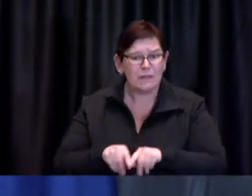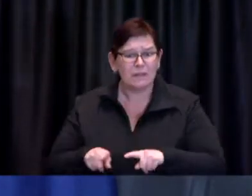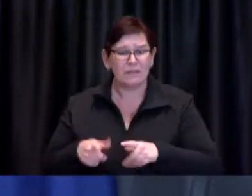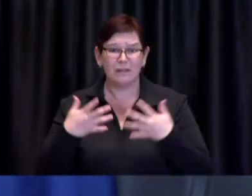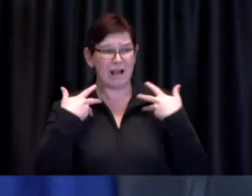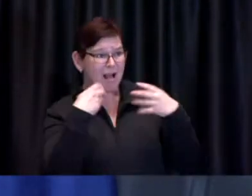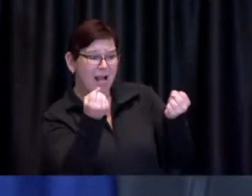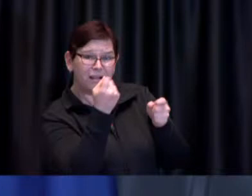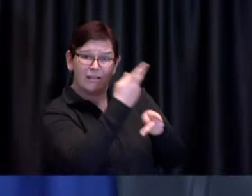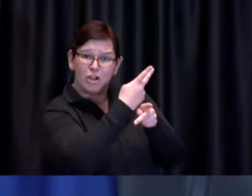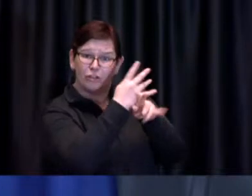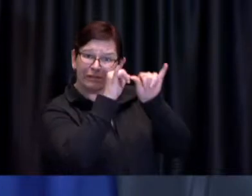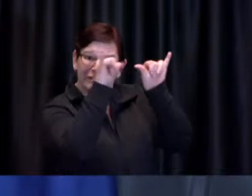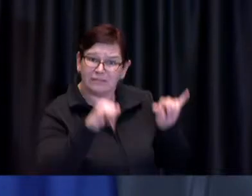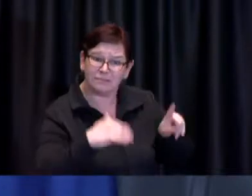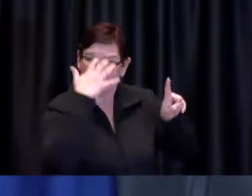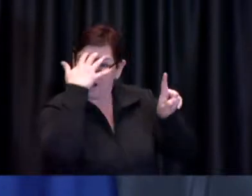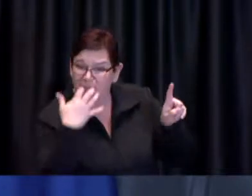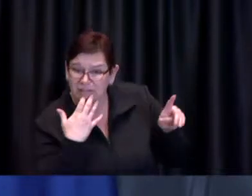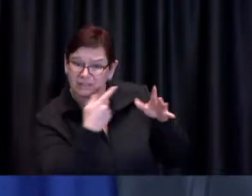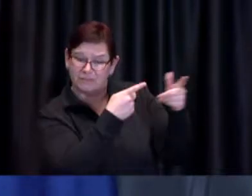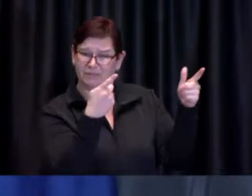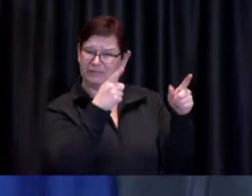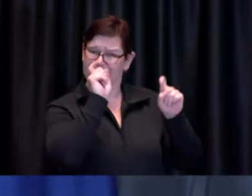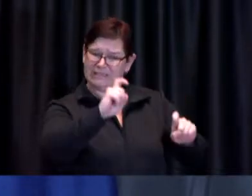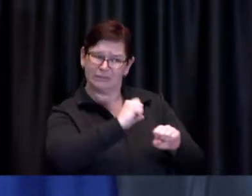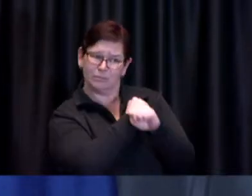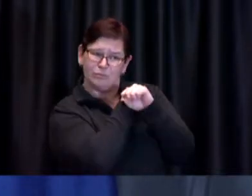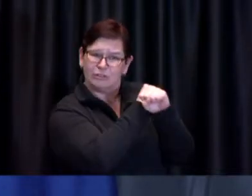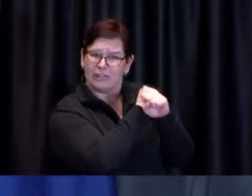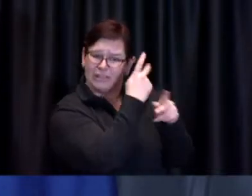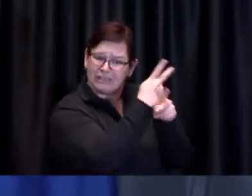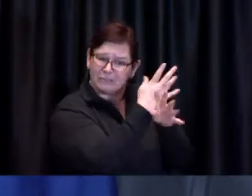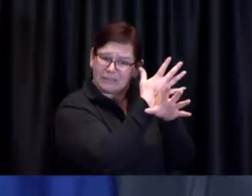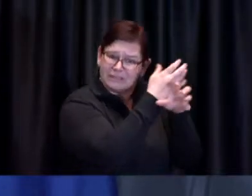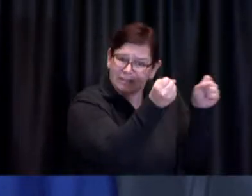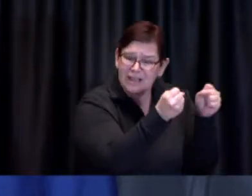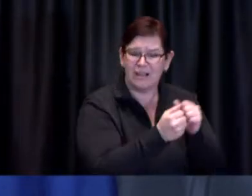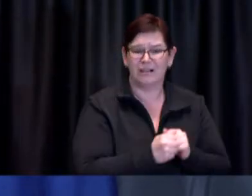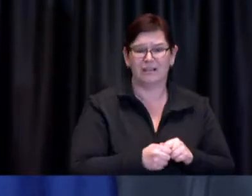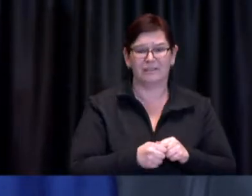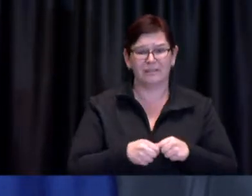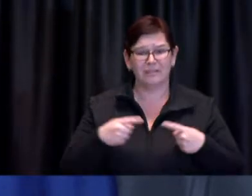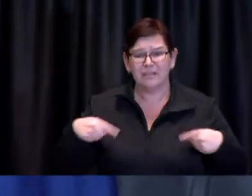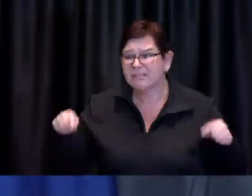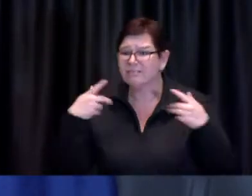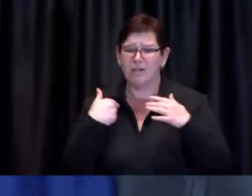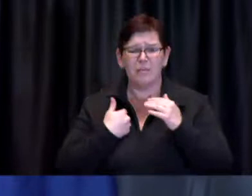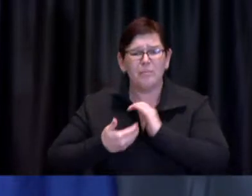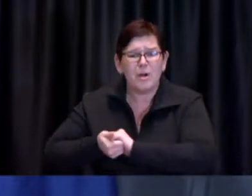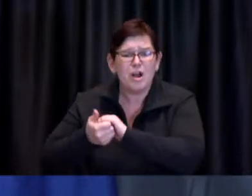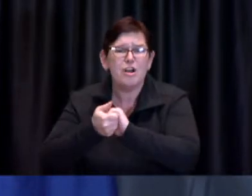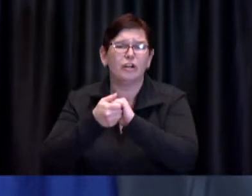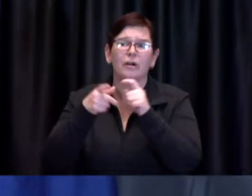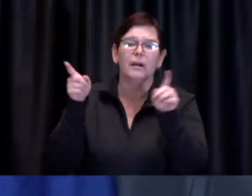The City will work with the Province to continue to provide and support emergency child care options for the families of our front line heroes.